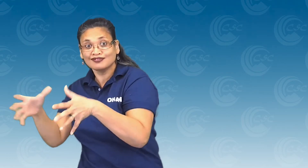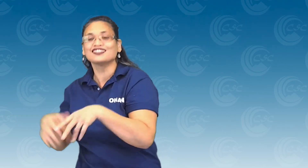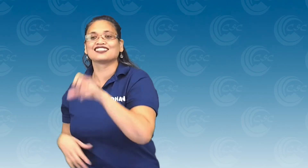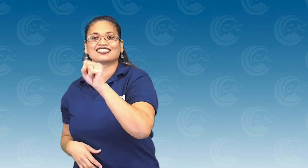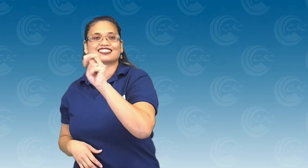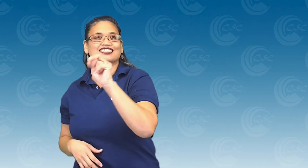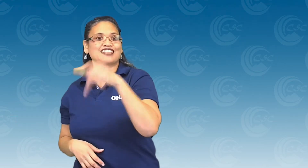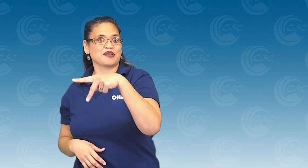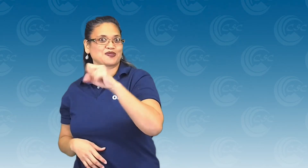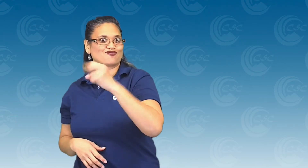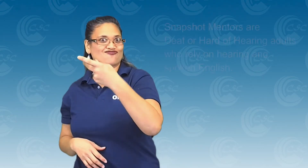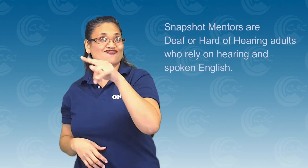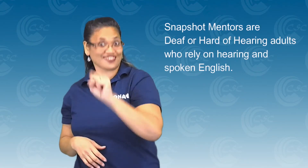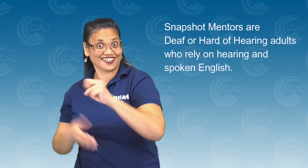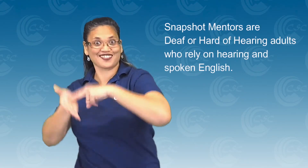The other session will be for Snapshot Mentors